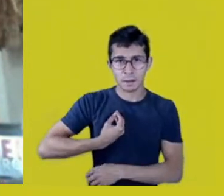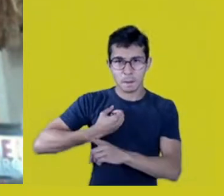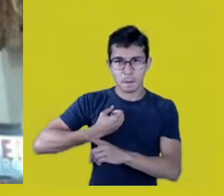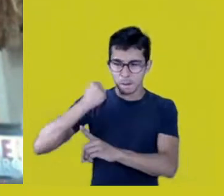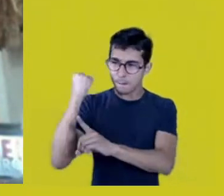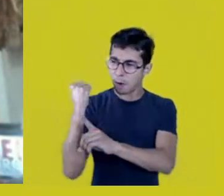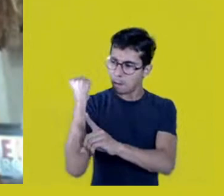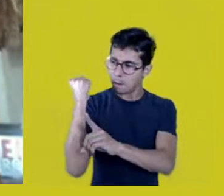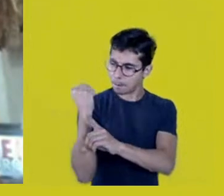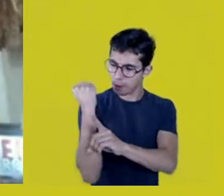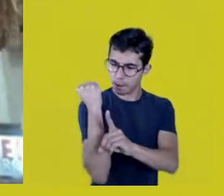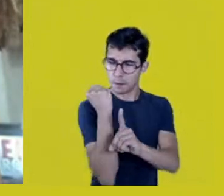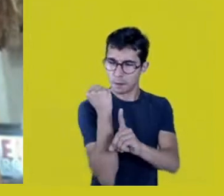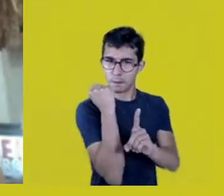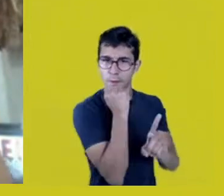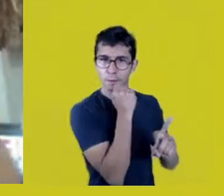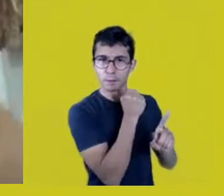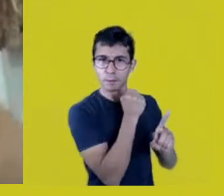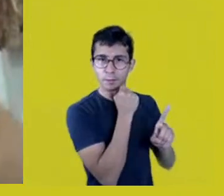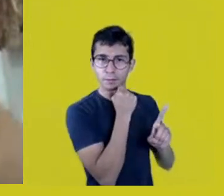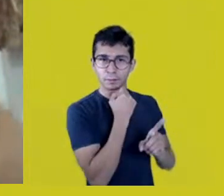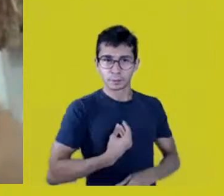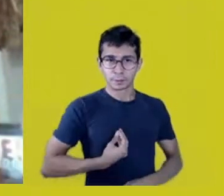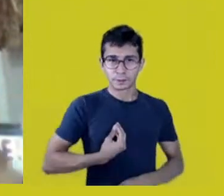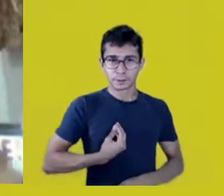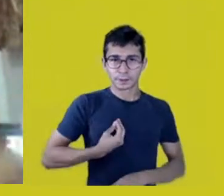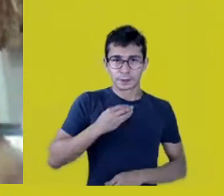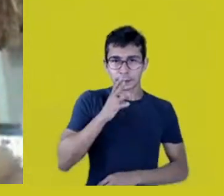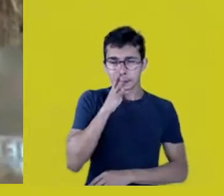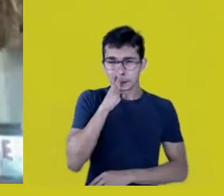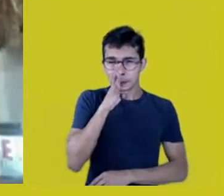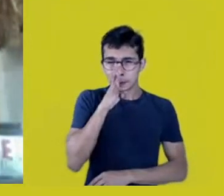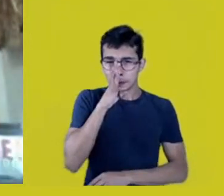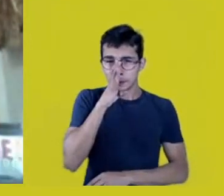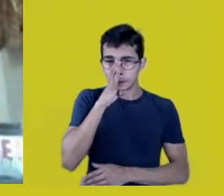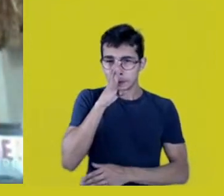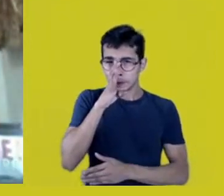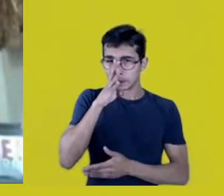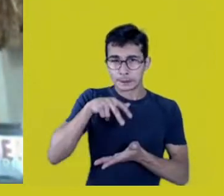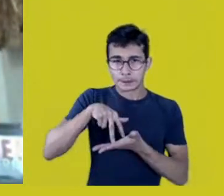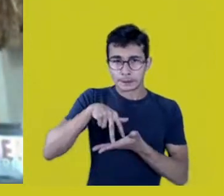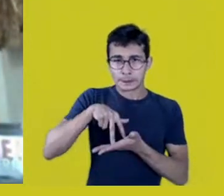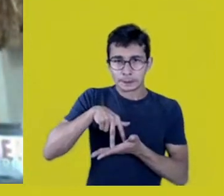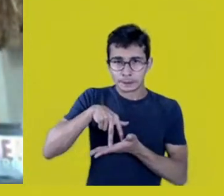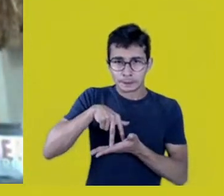We’re no longer able to gauge